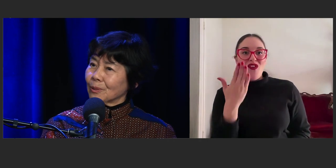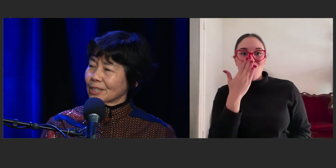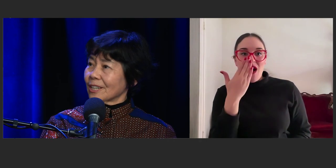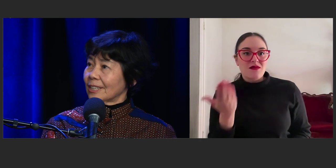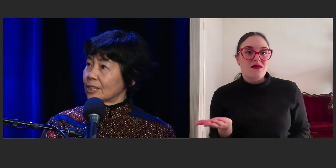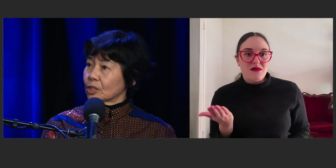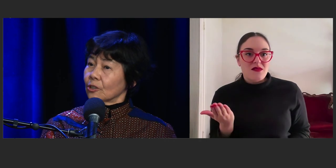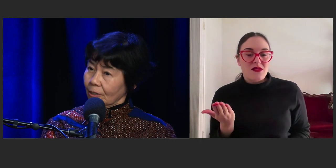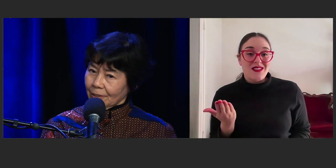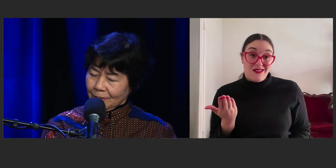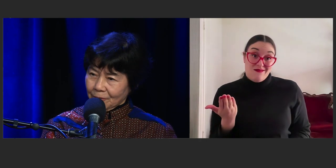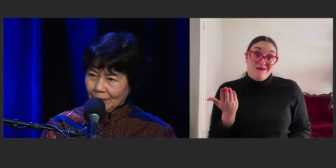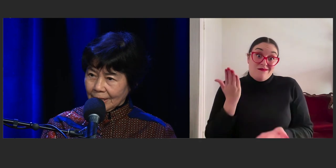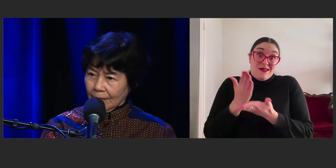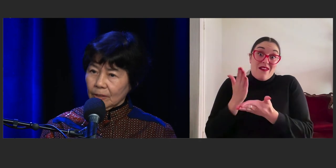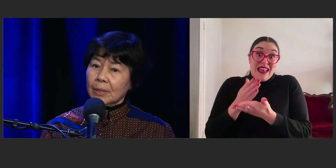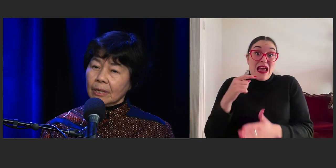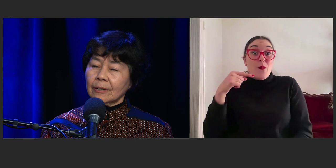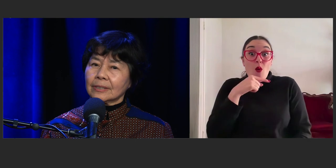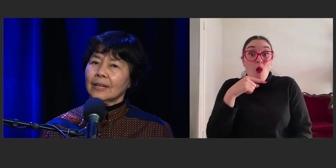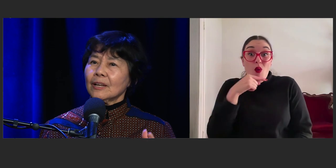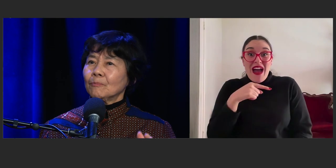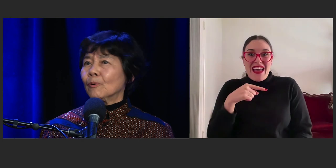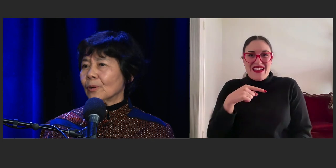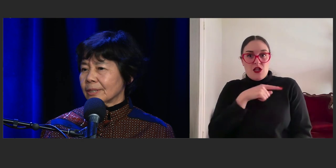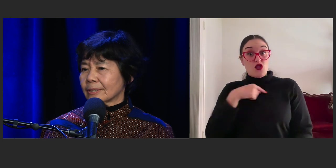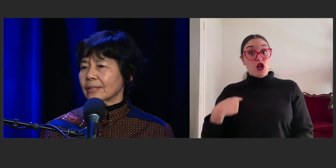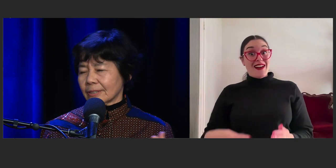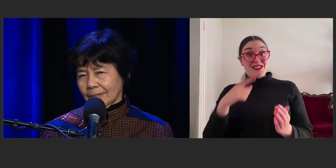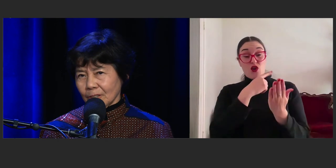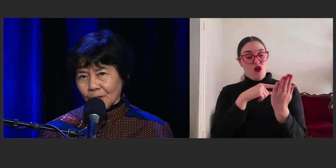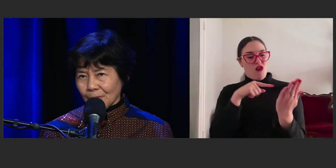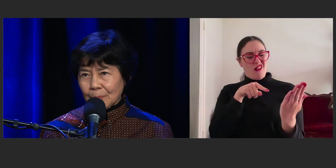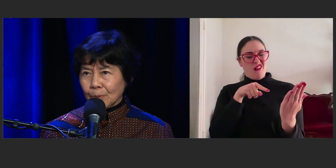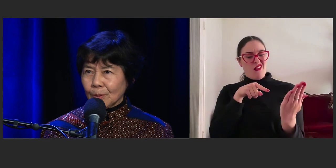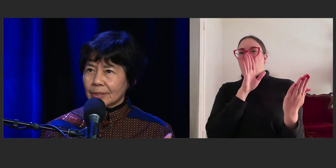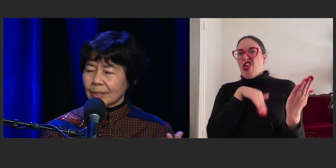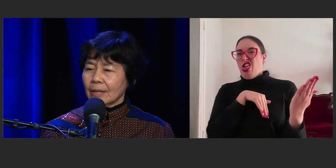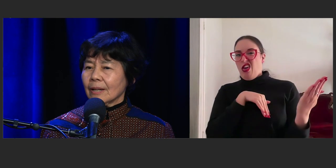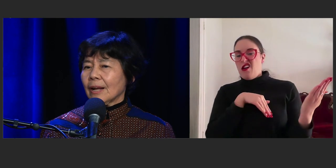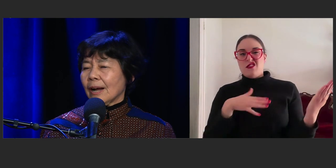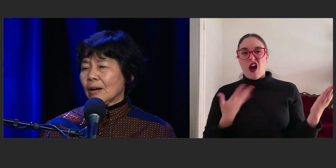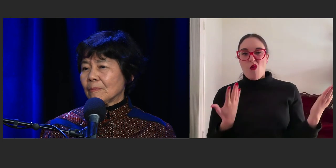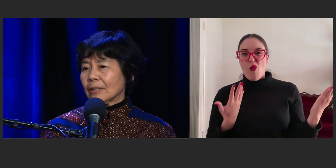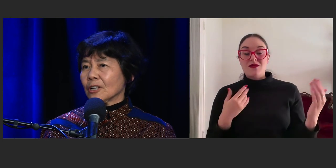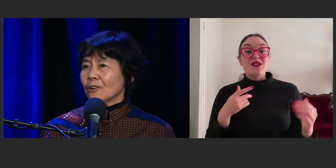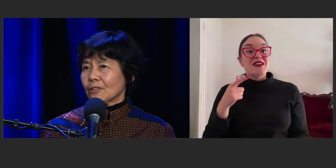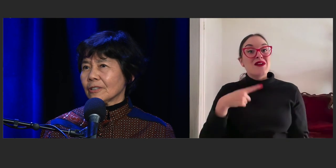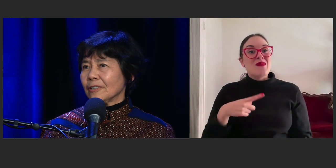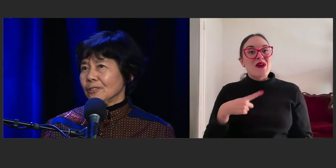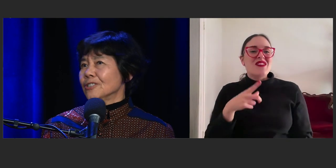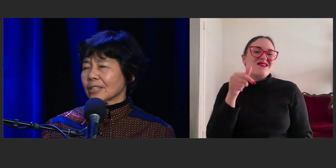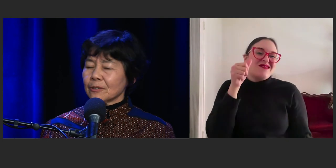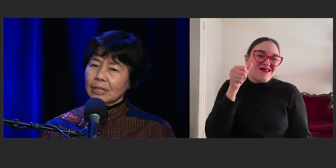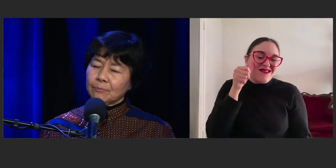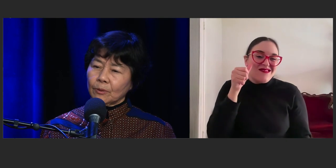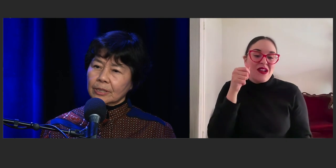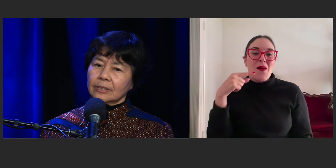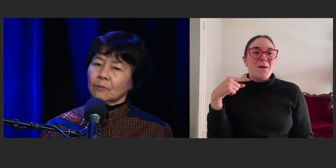with a Chinese girl on the front cover, because boys, it's known that boys don't usually read books